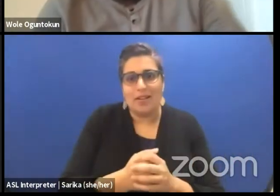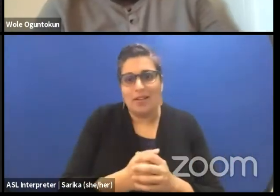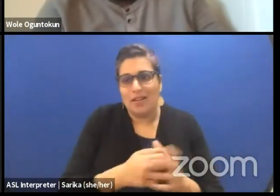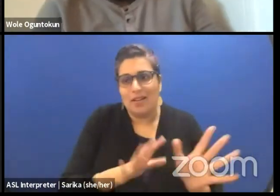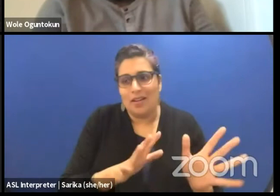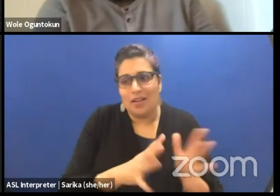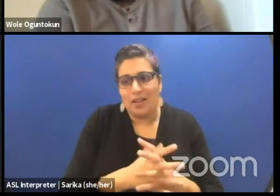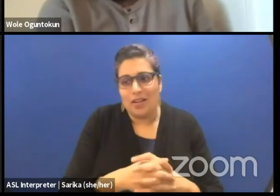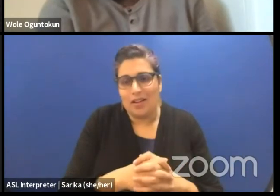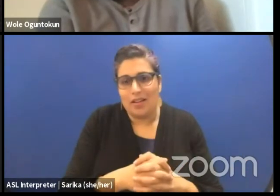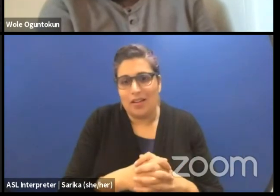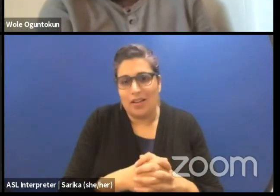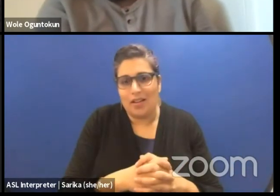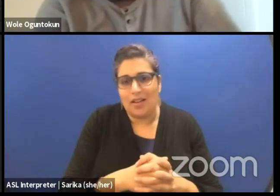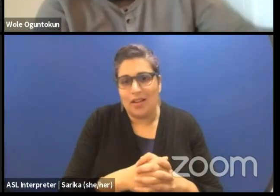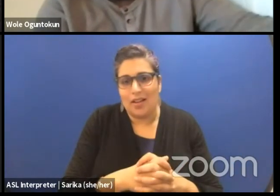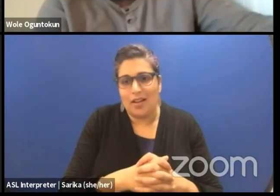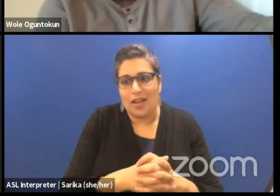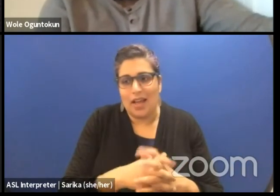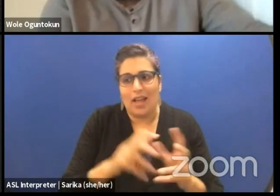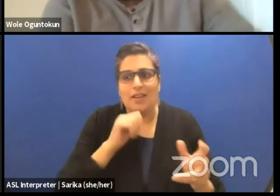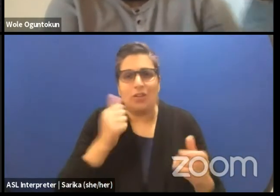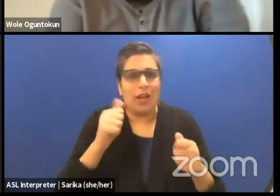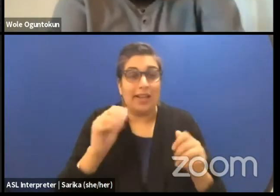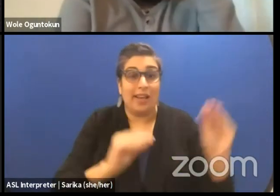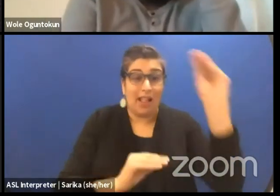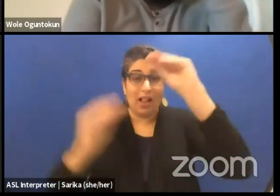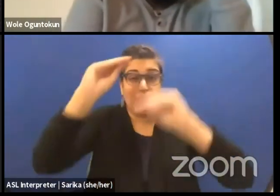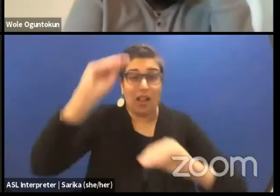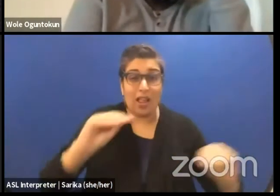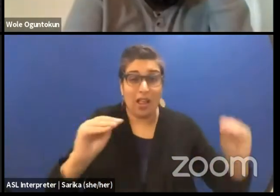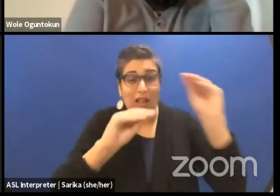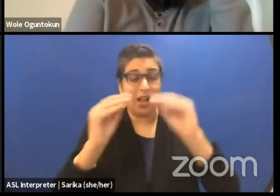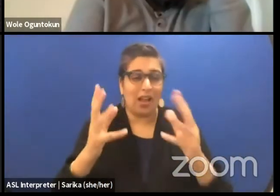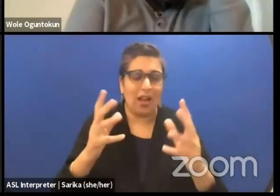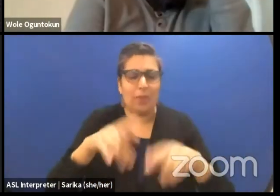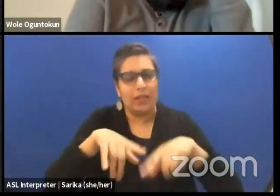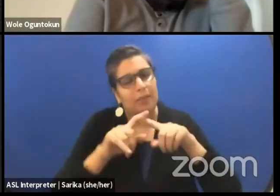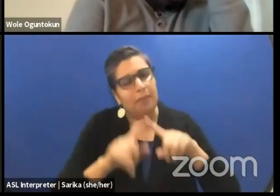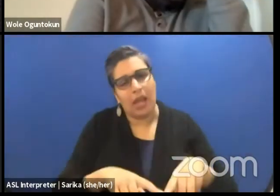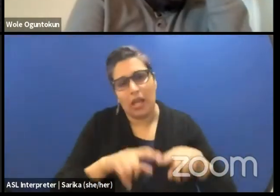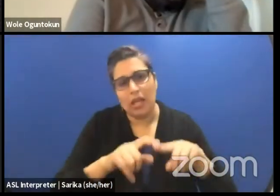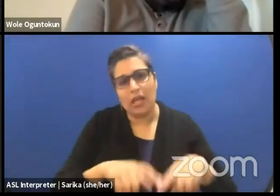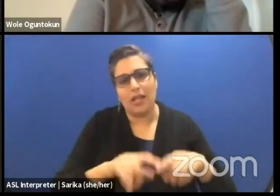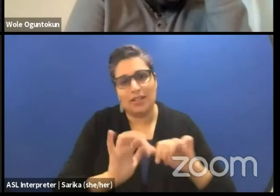that we are shaking and trying to rearrange. But we know they are there, but I think it depends on how we want to address it